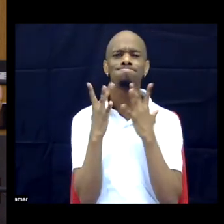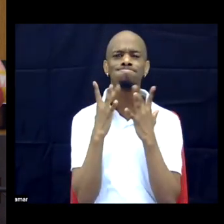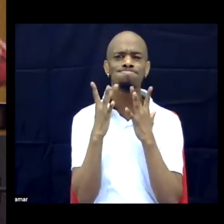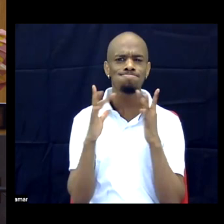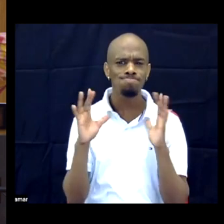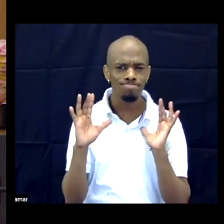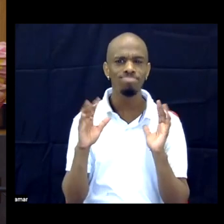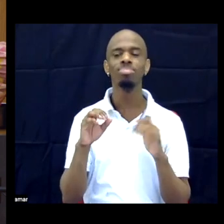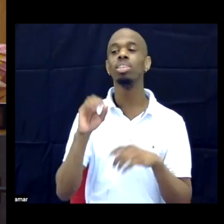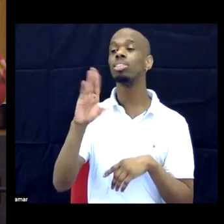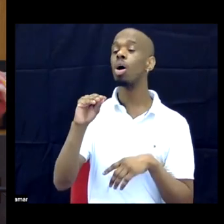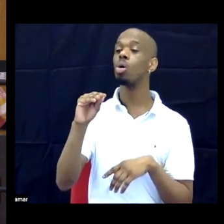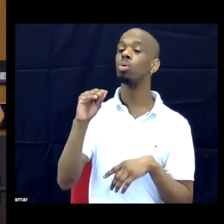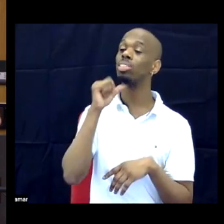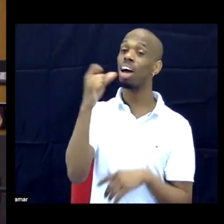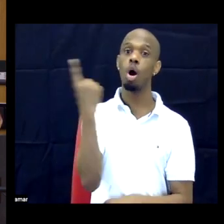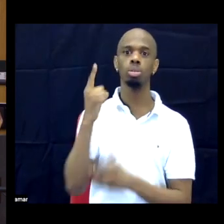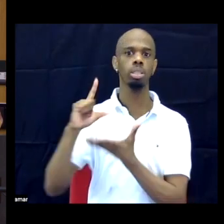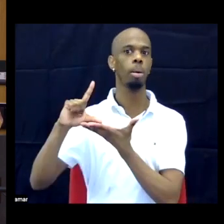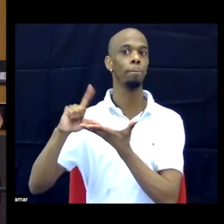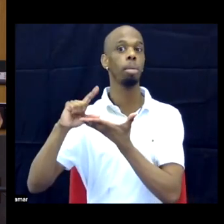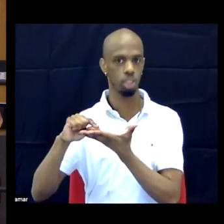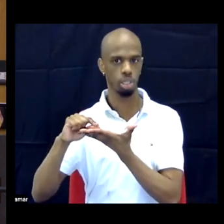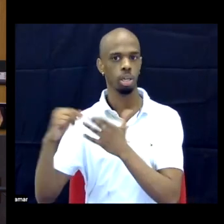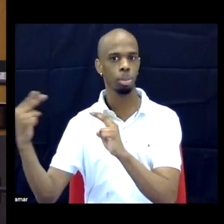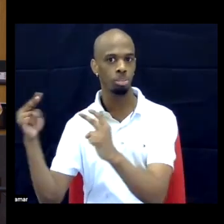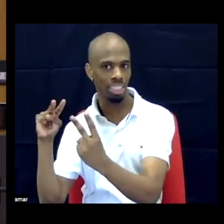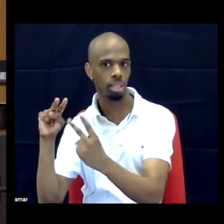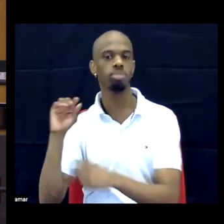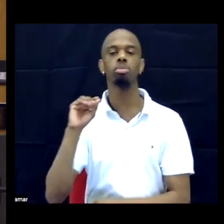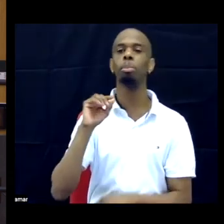So I think it's not just the publishing element, I think that there are folks that are kind